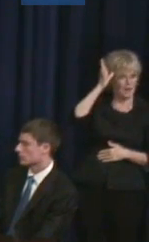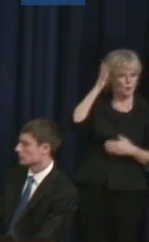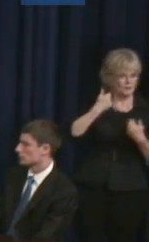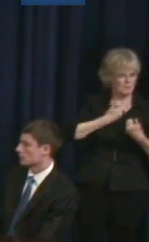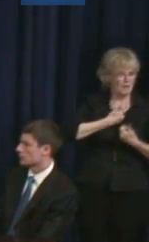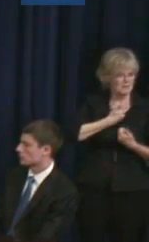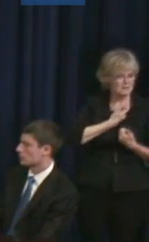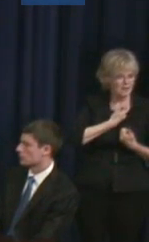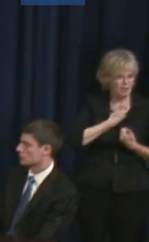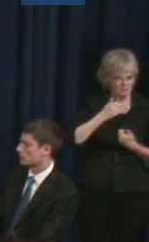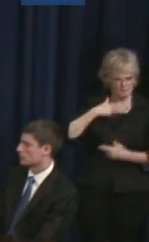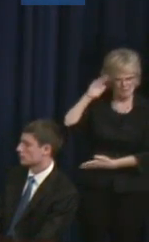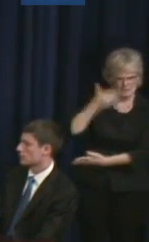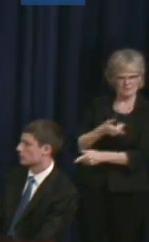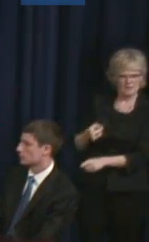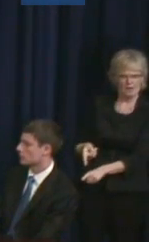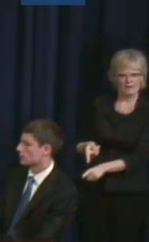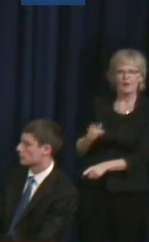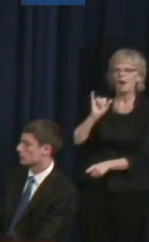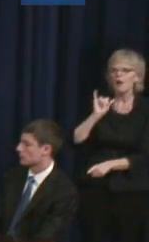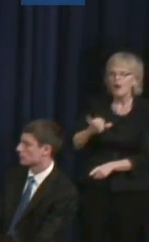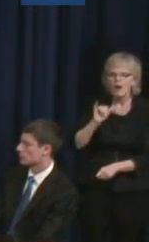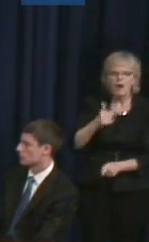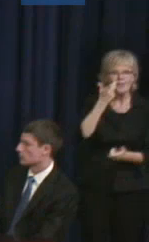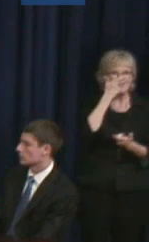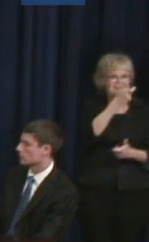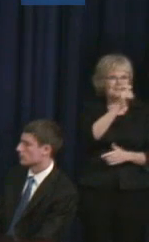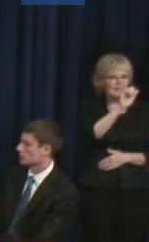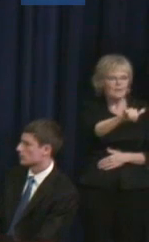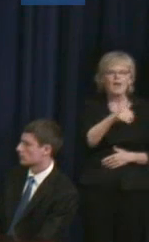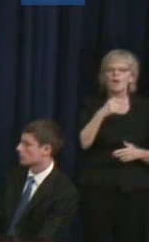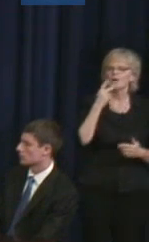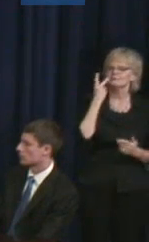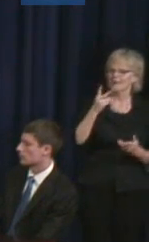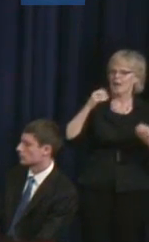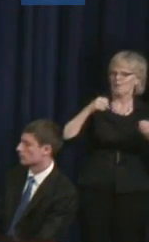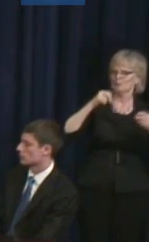They find that there are opportunities out there for their kids.